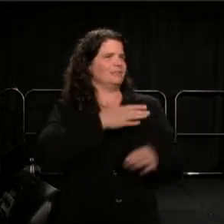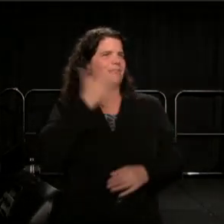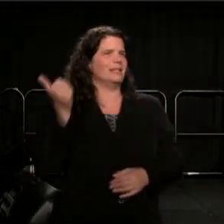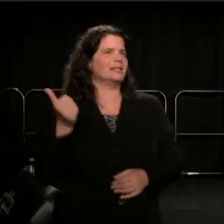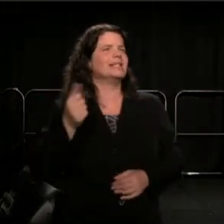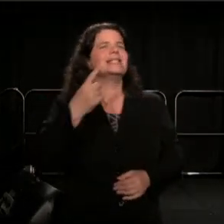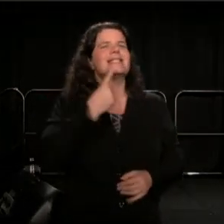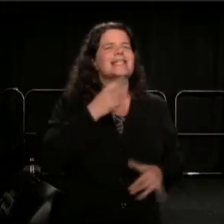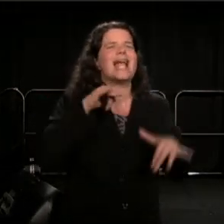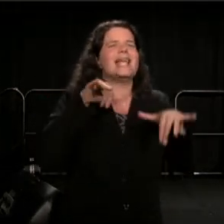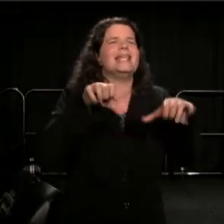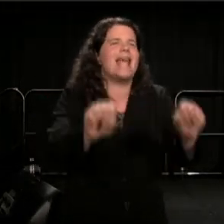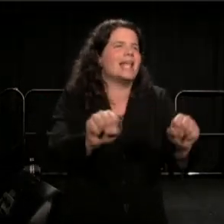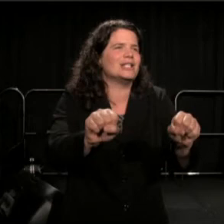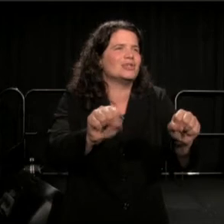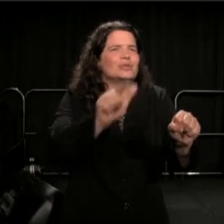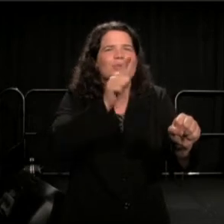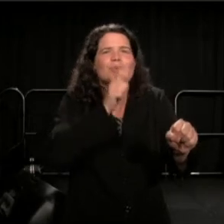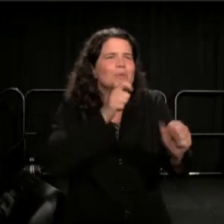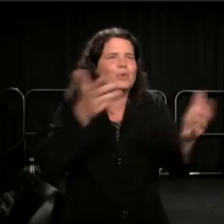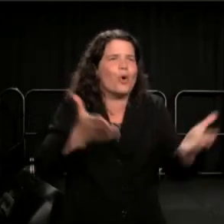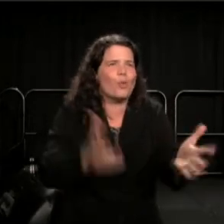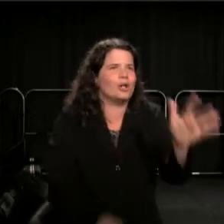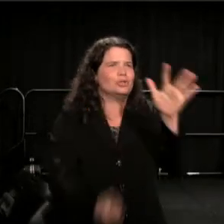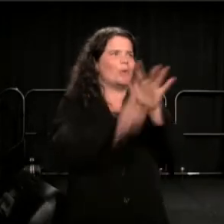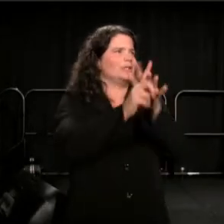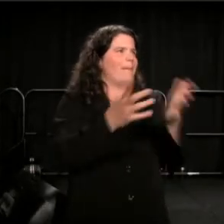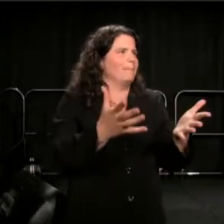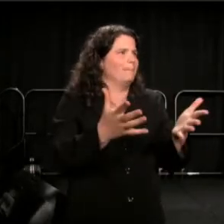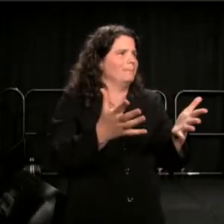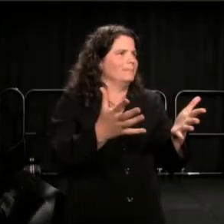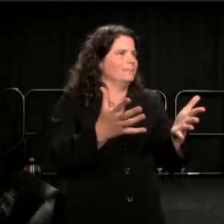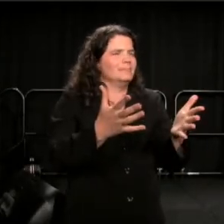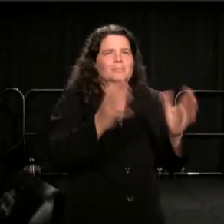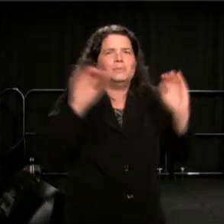before any determination, before any anticipation,